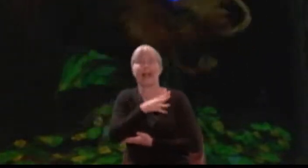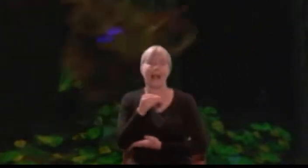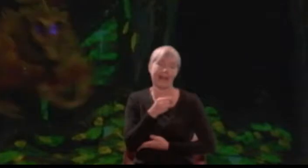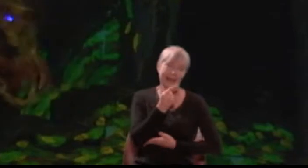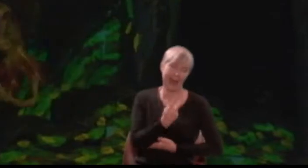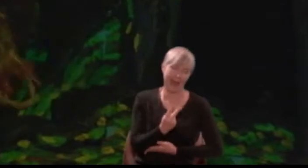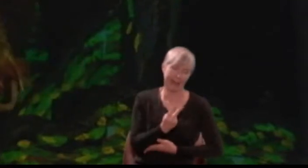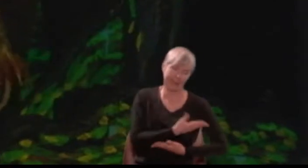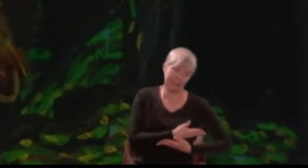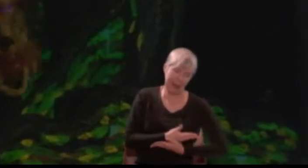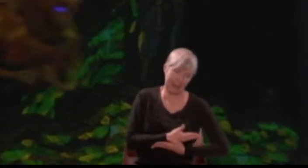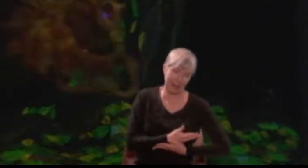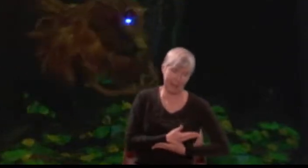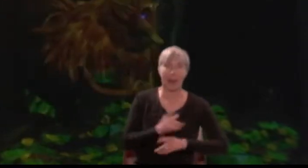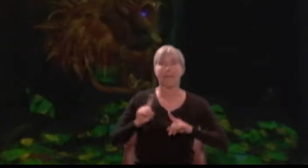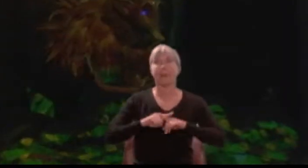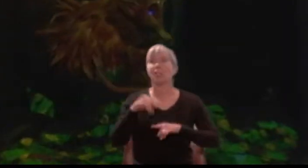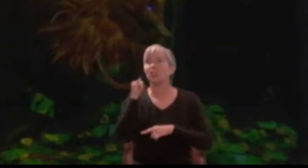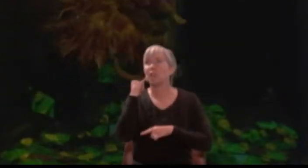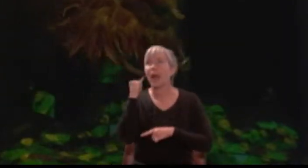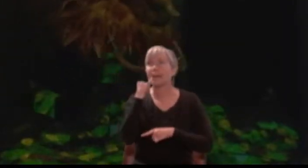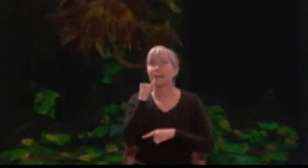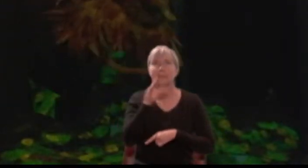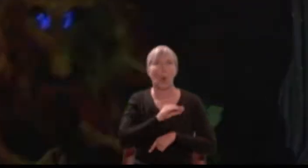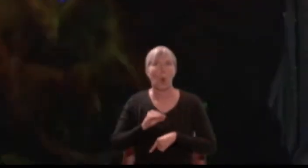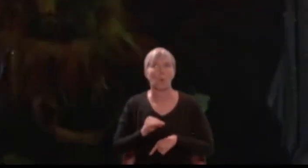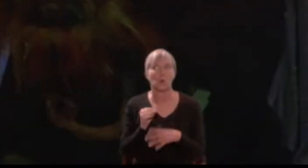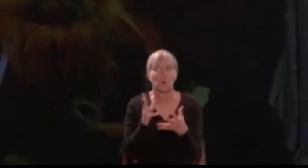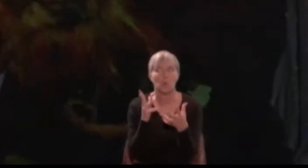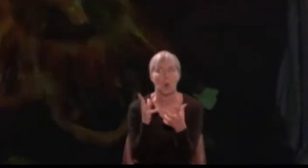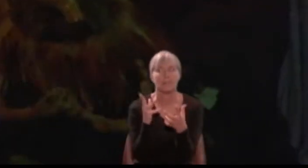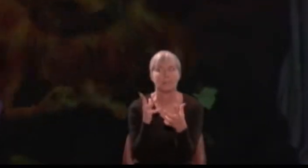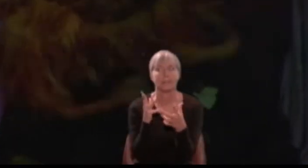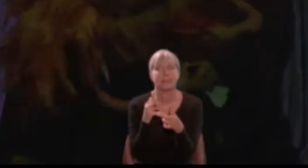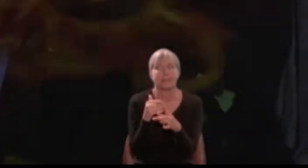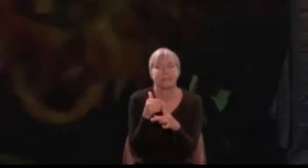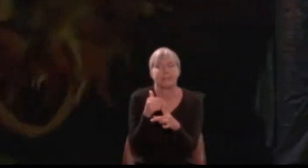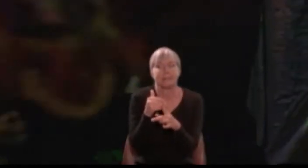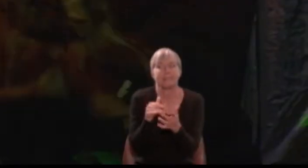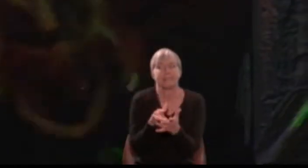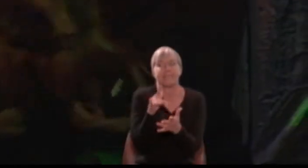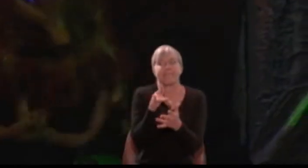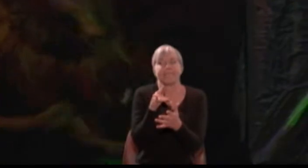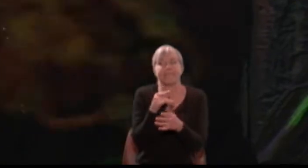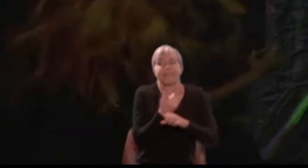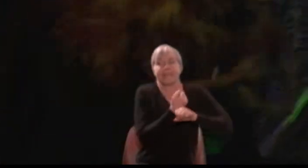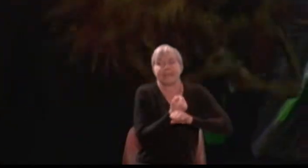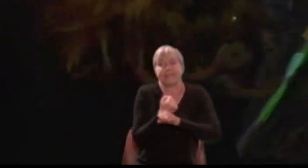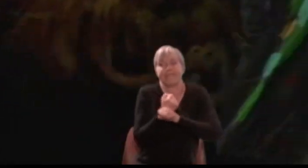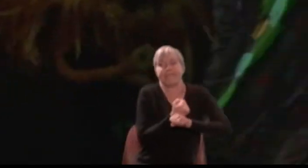Jealous Oberon wants the child to be his servant, but Titania refuses to part with him.